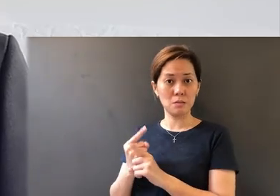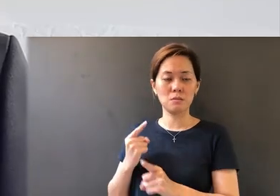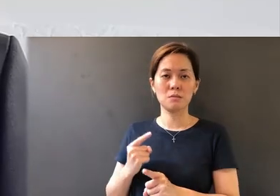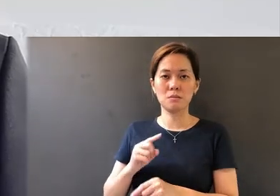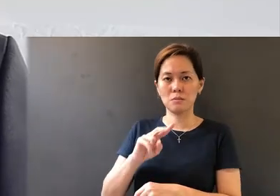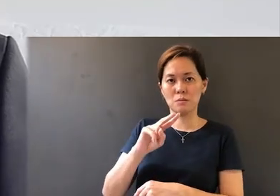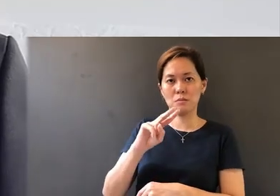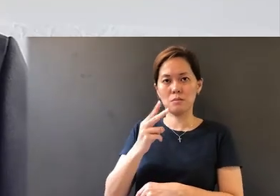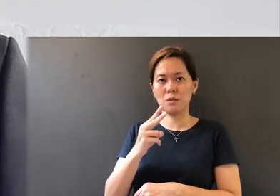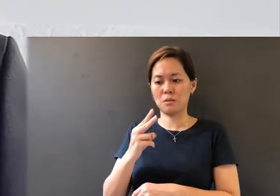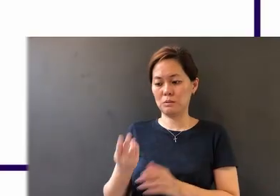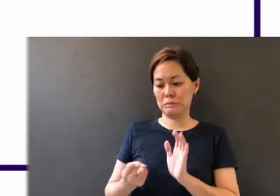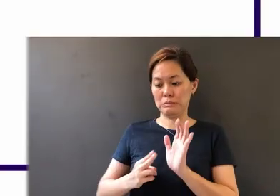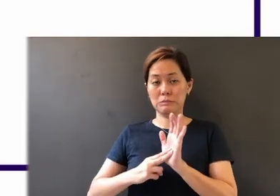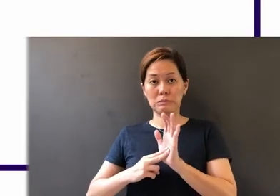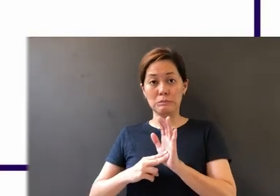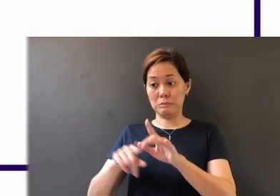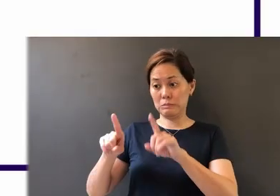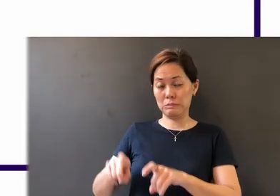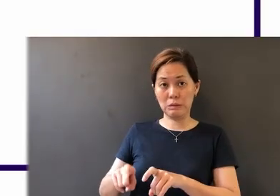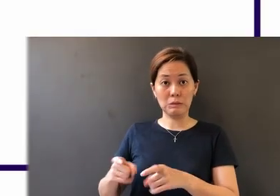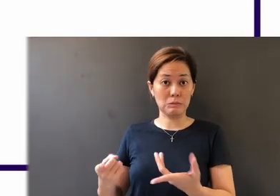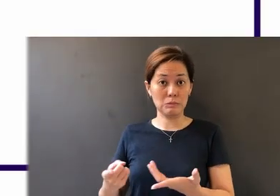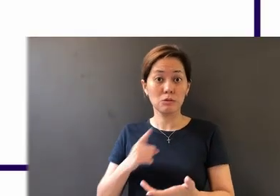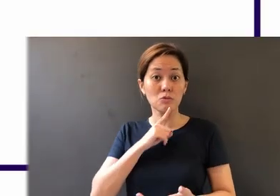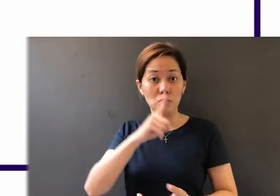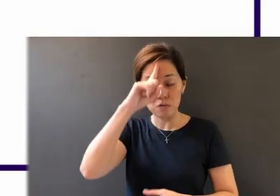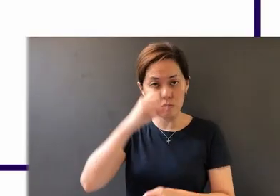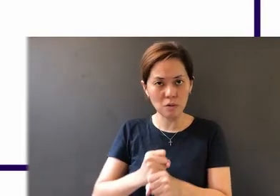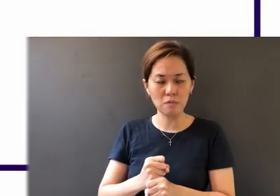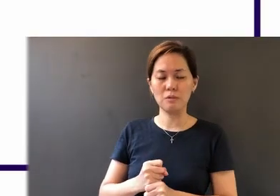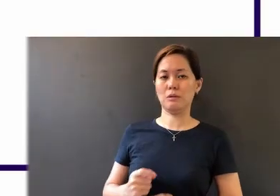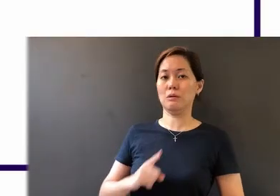second test of real faith is that: Real faith rejects